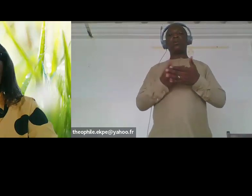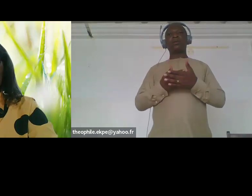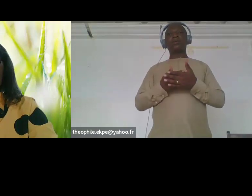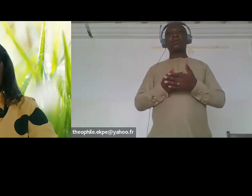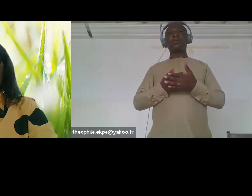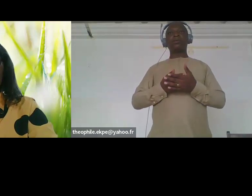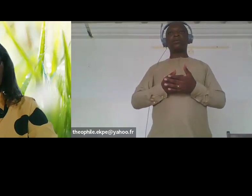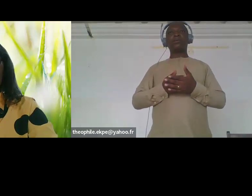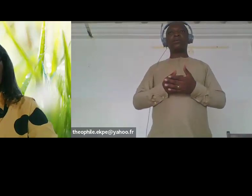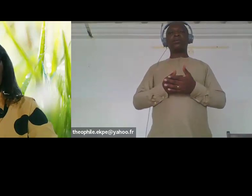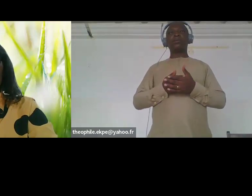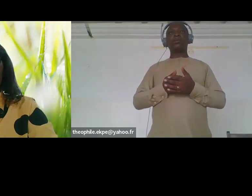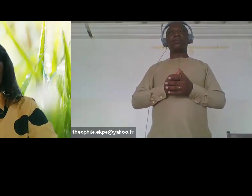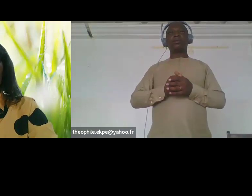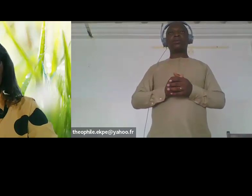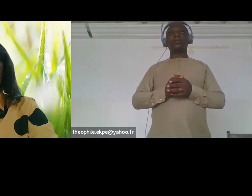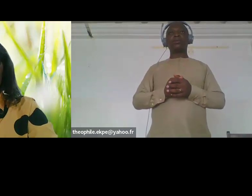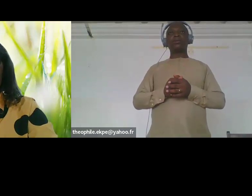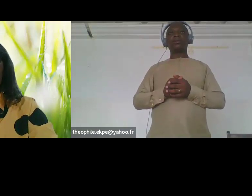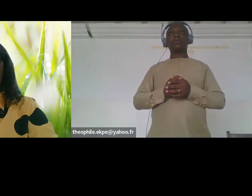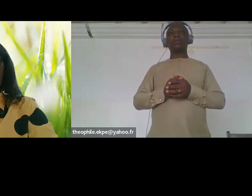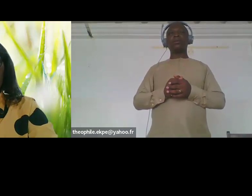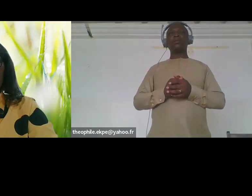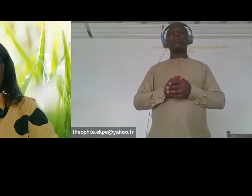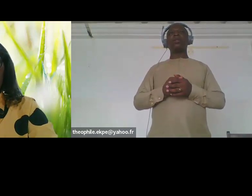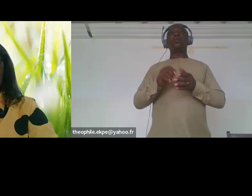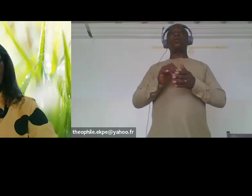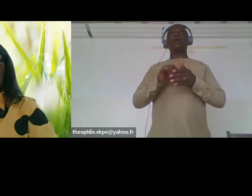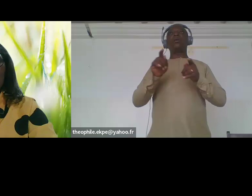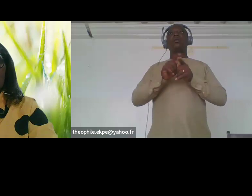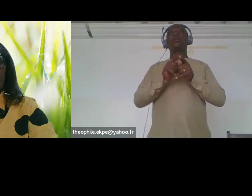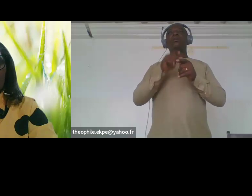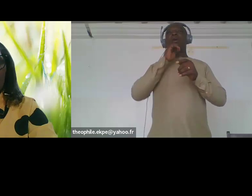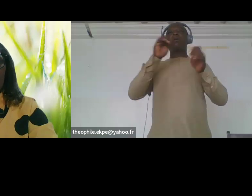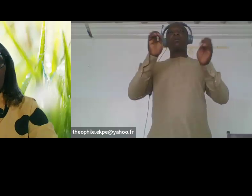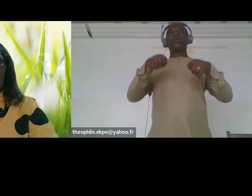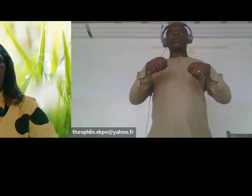care roles in their household it's a difficult and it's a burden